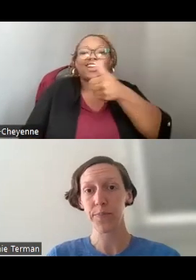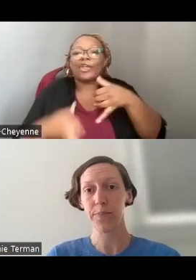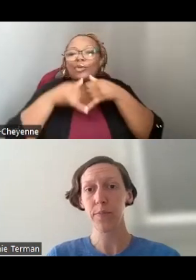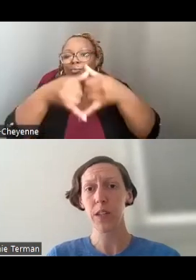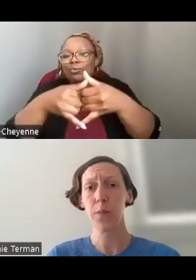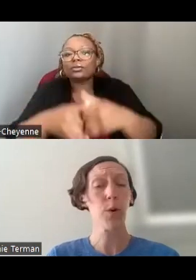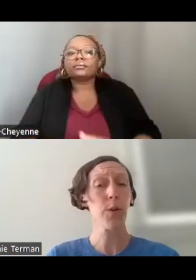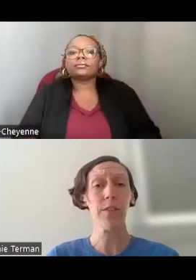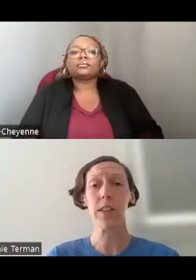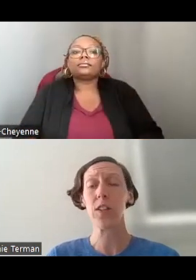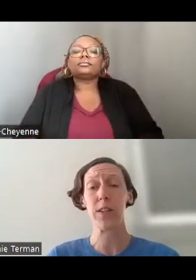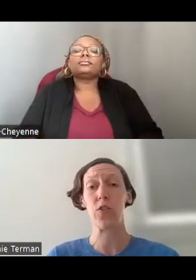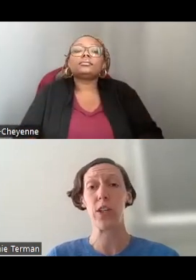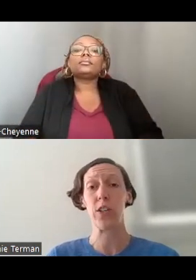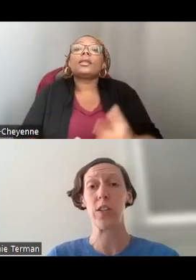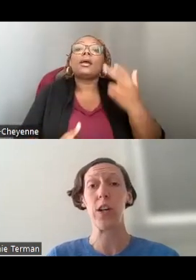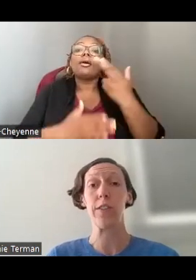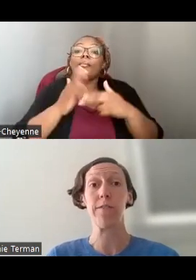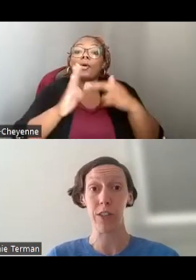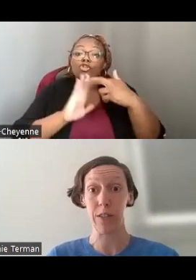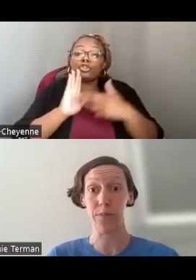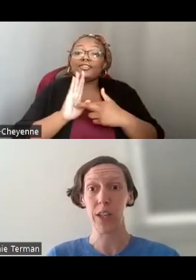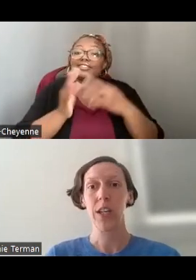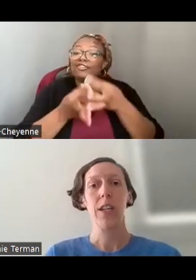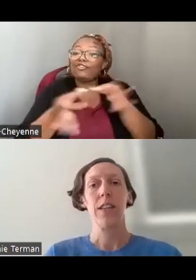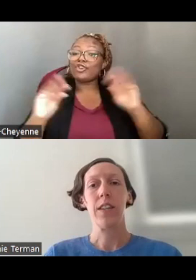BOTH OF THESE REGISTRATIONS ARE FREE.